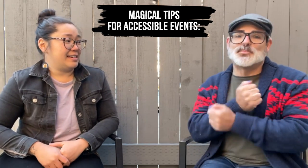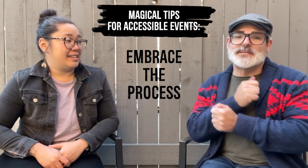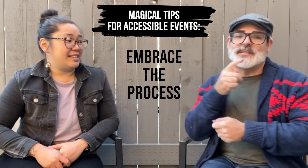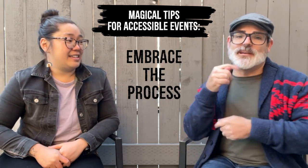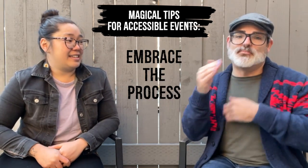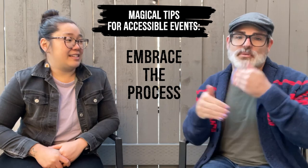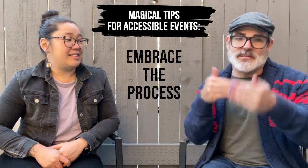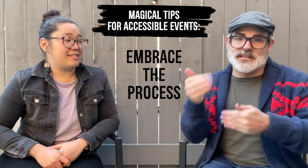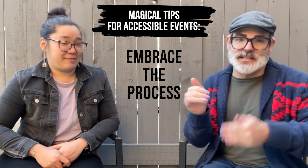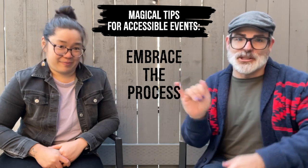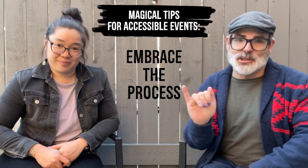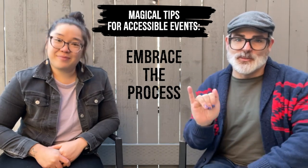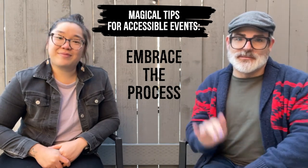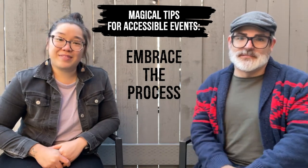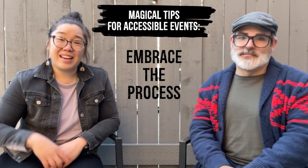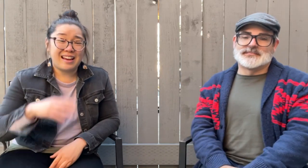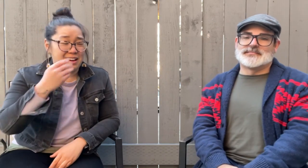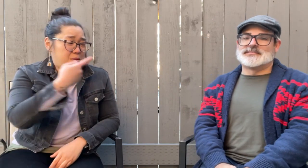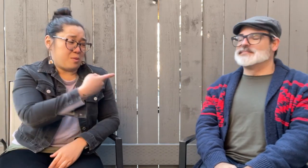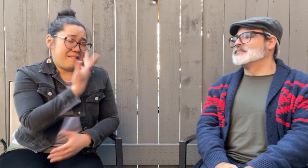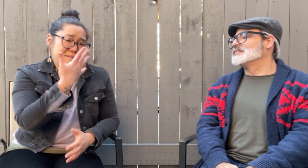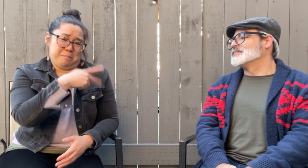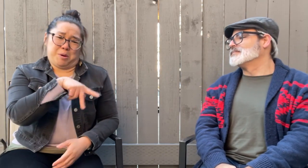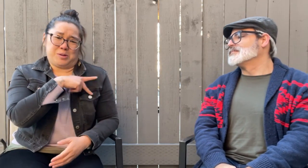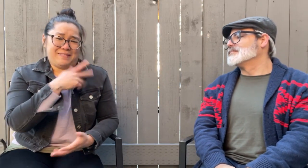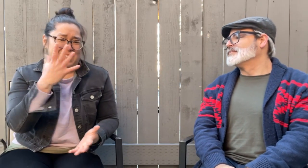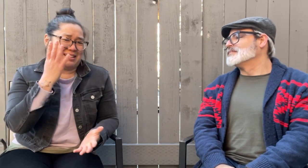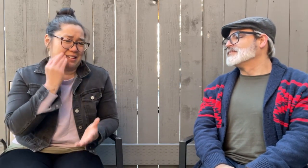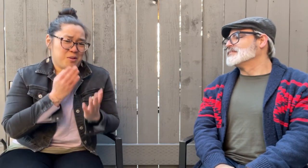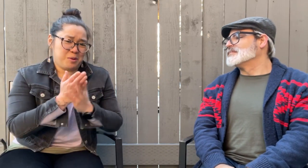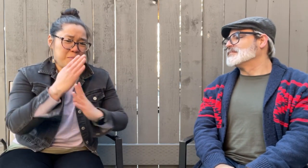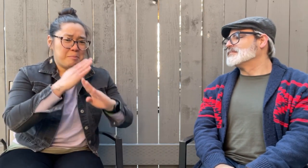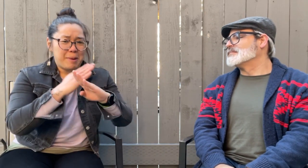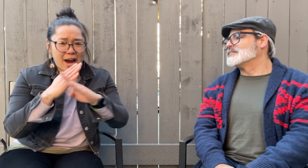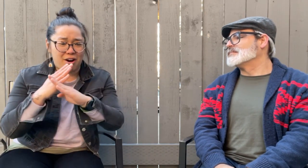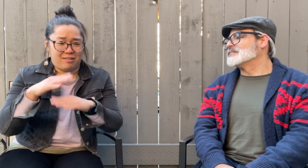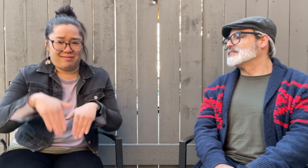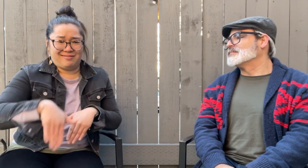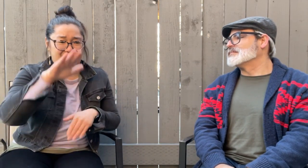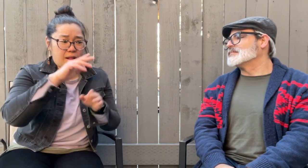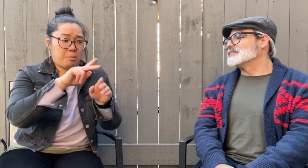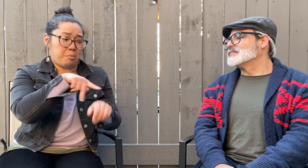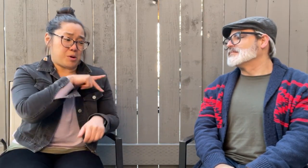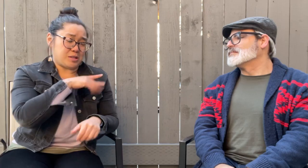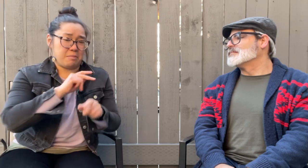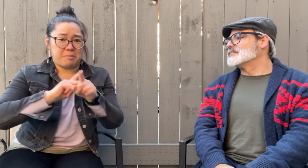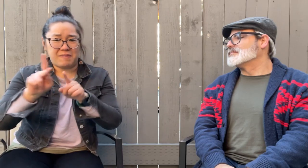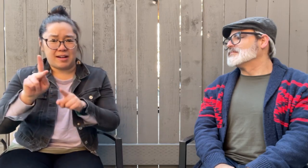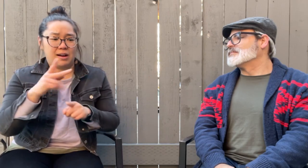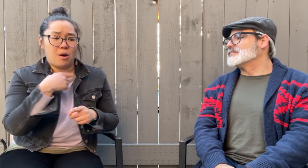Embrace the process. We have both experienced personal and professional barriers.